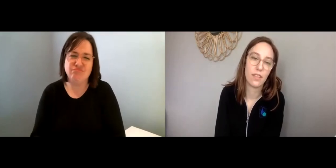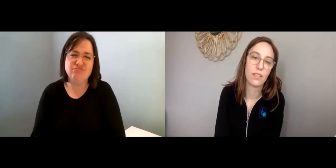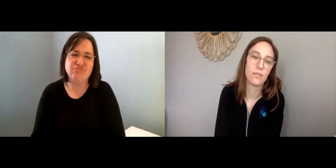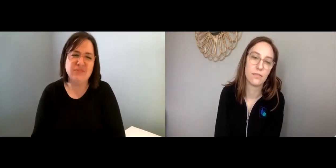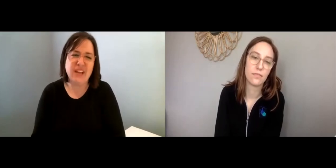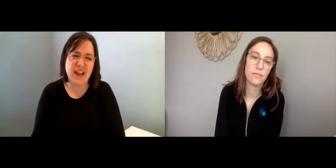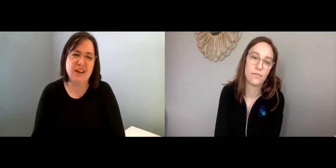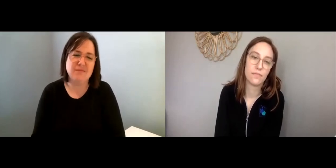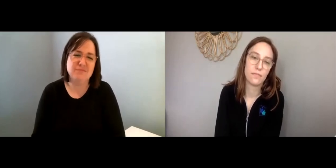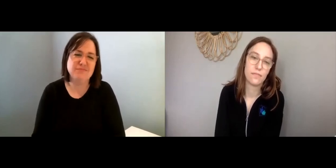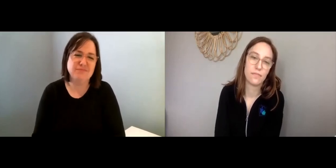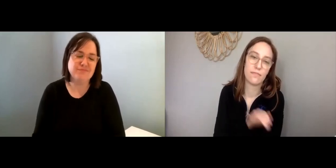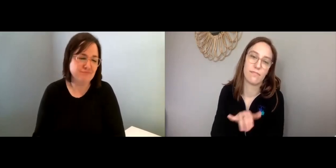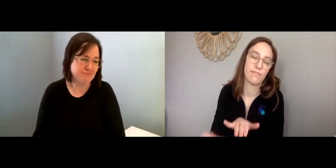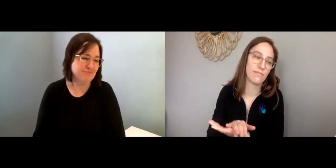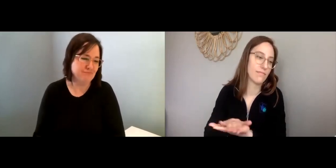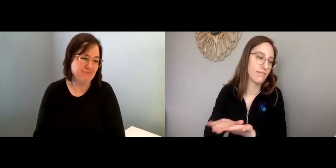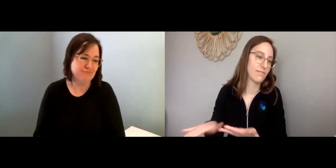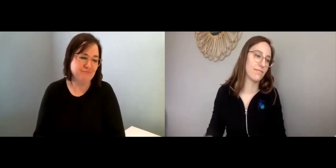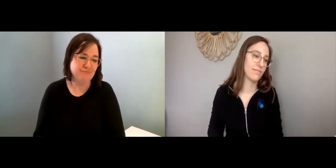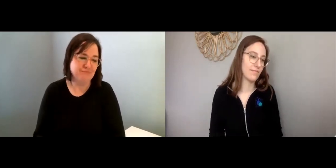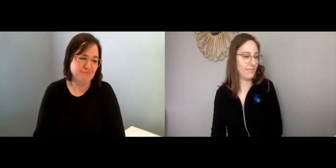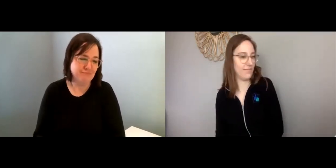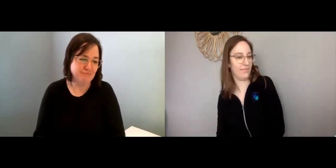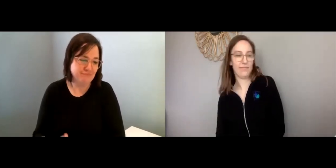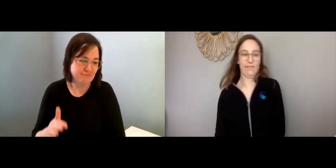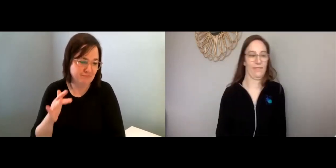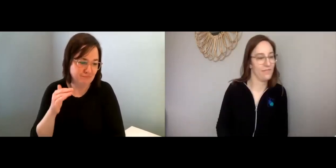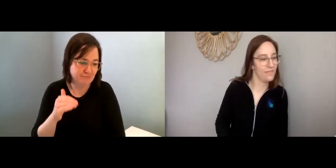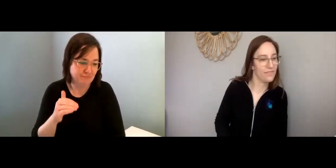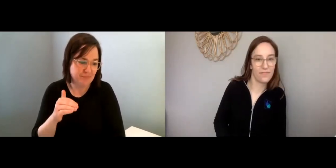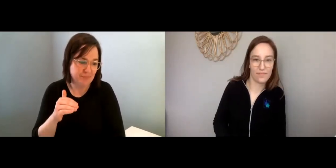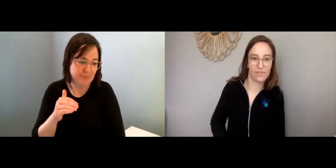Maggie: Yeah, cool, I like that. Nice.